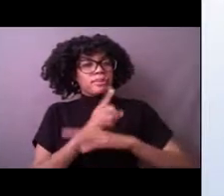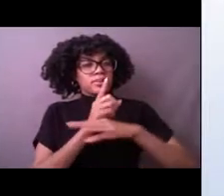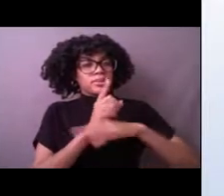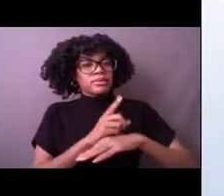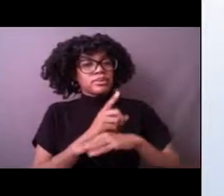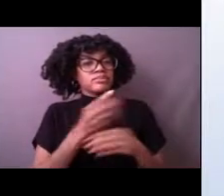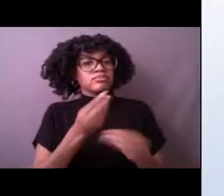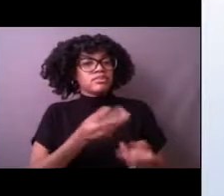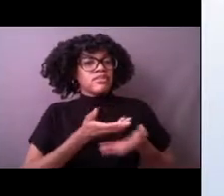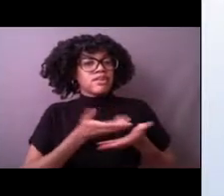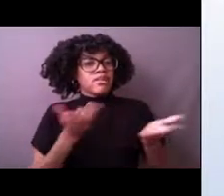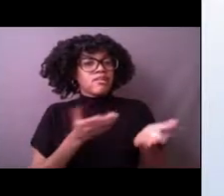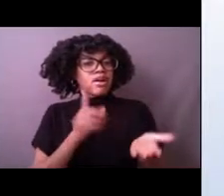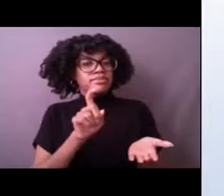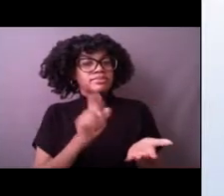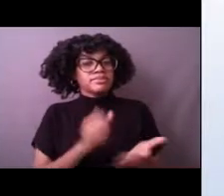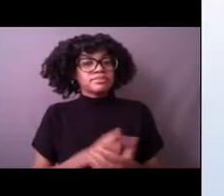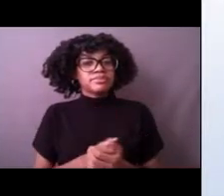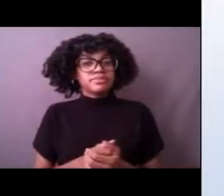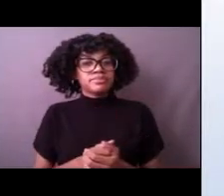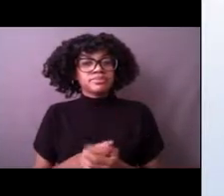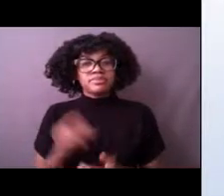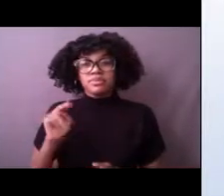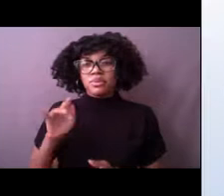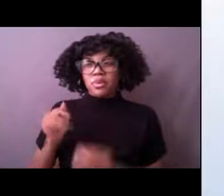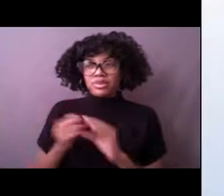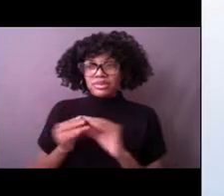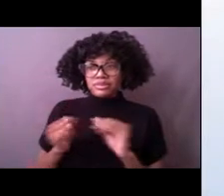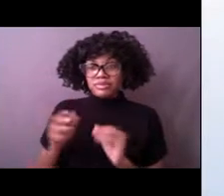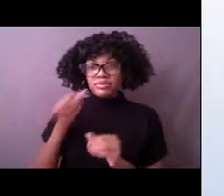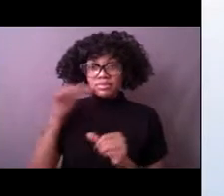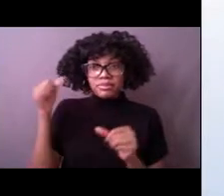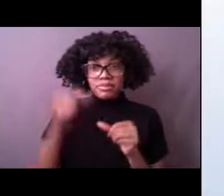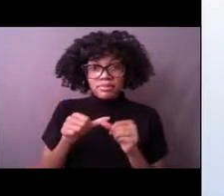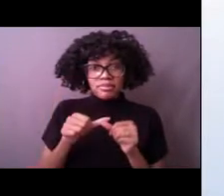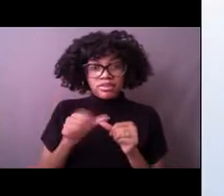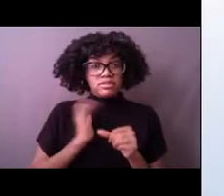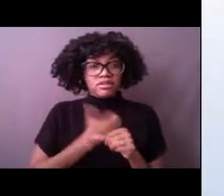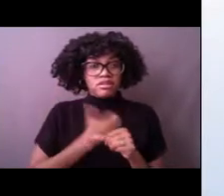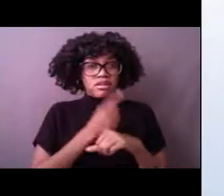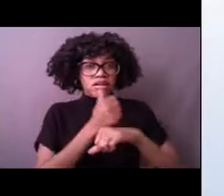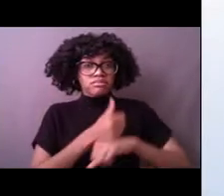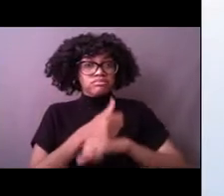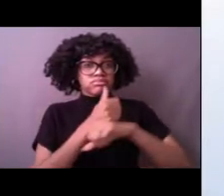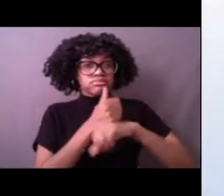[Nicole] Okay, so remember, these are our eyes and ears out there in the tropical ocean.